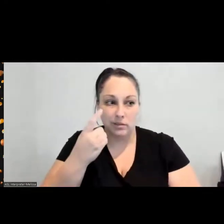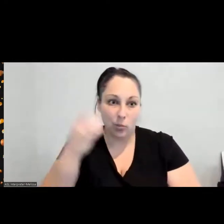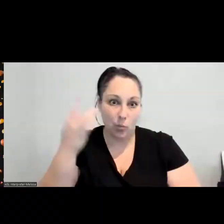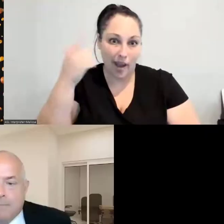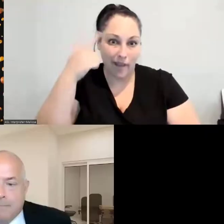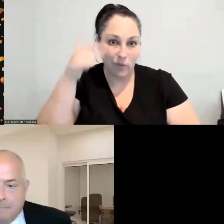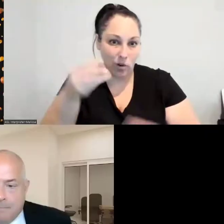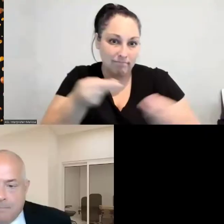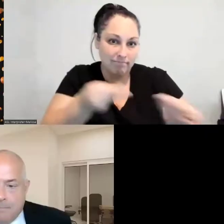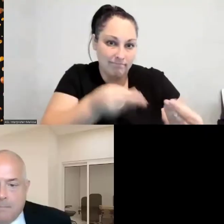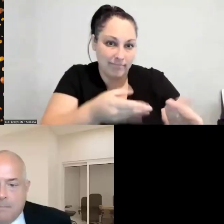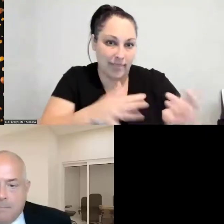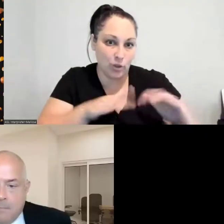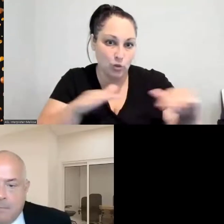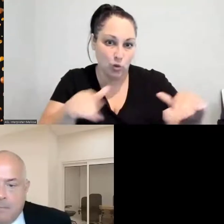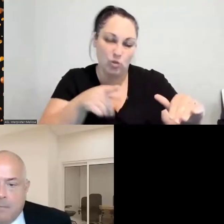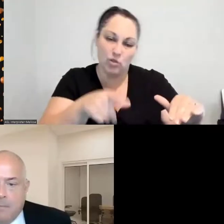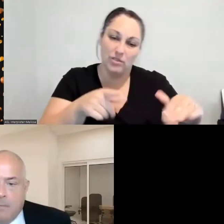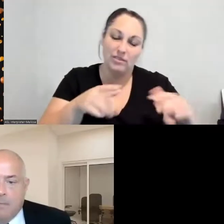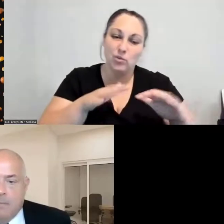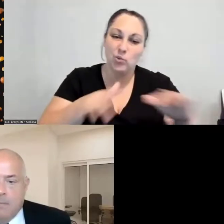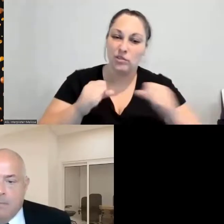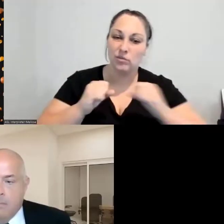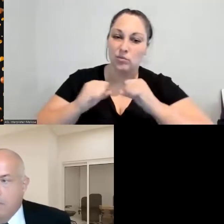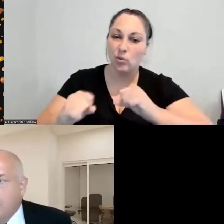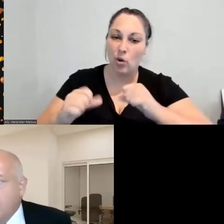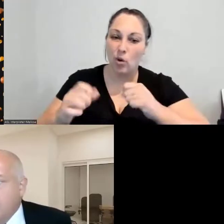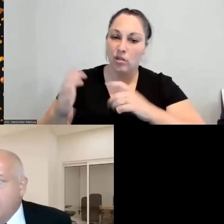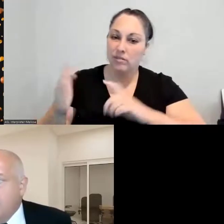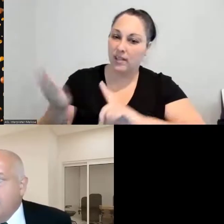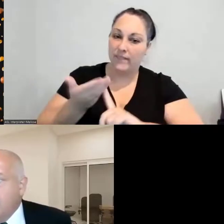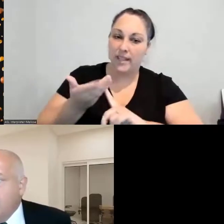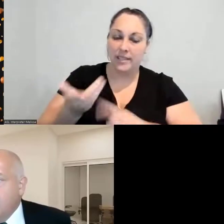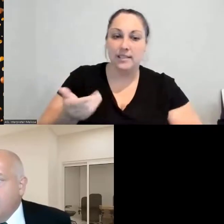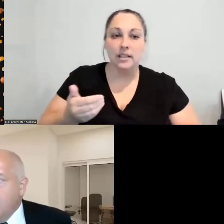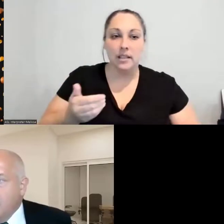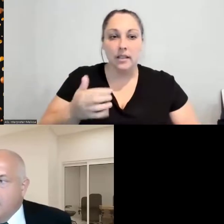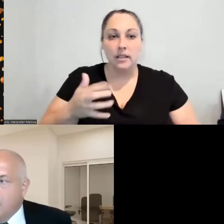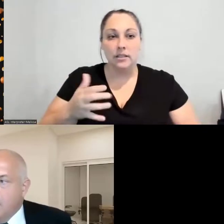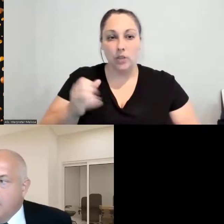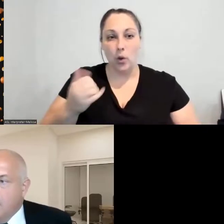Because I talk about the challenges of trying to eat, if you will, healthy.